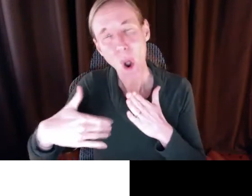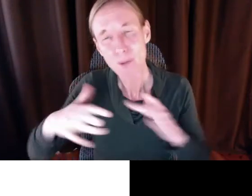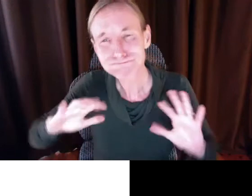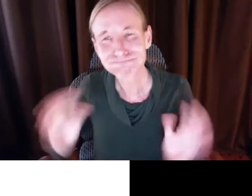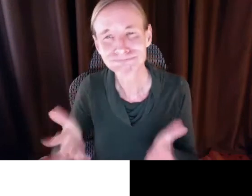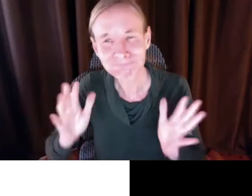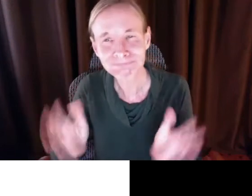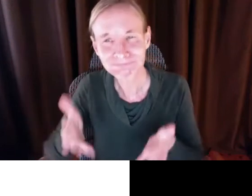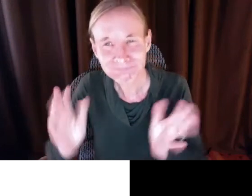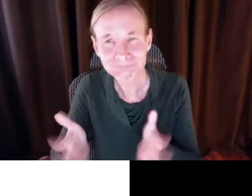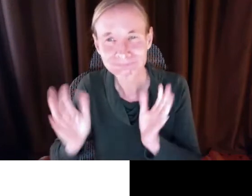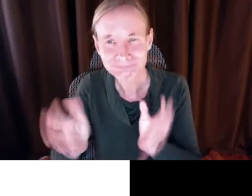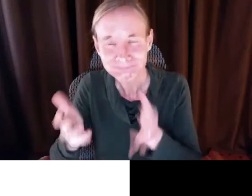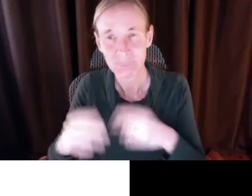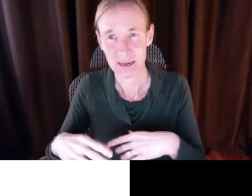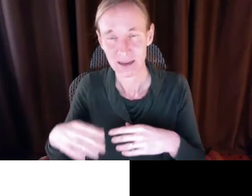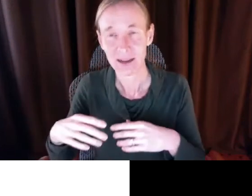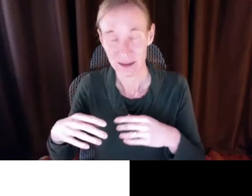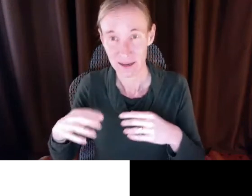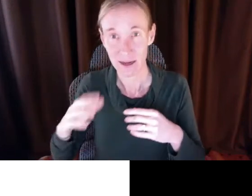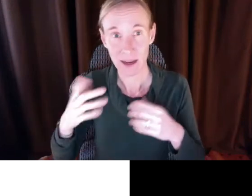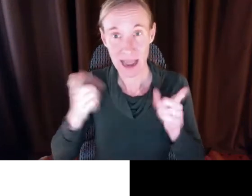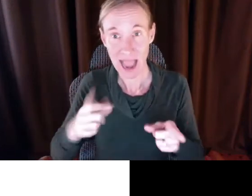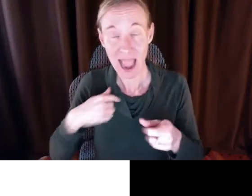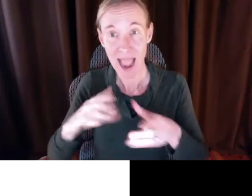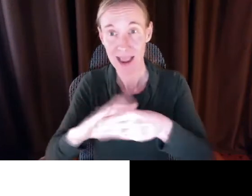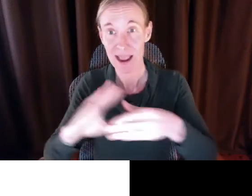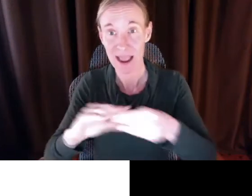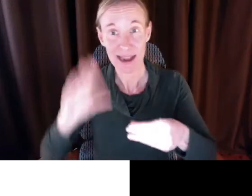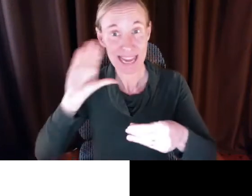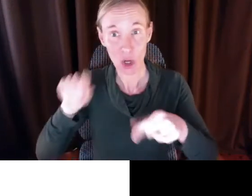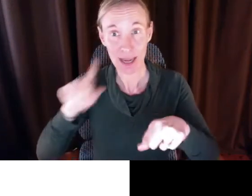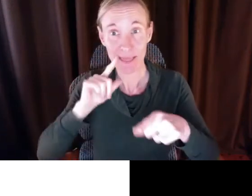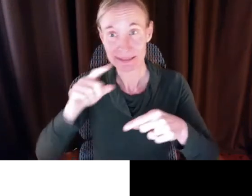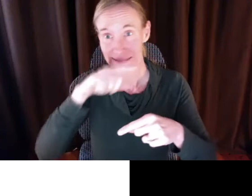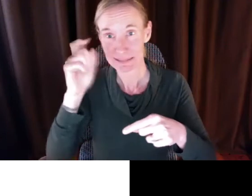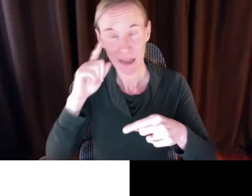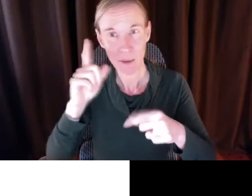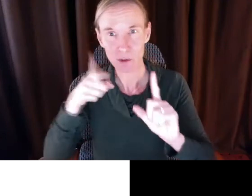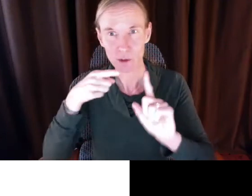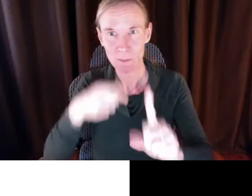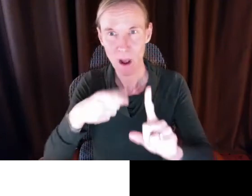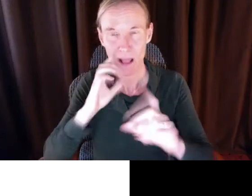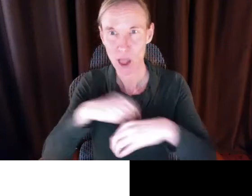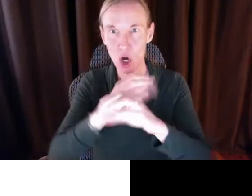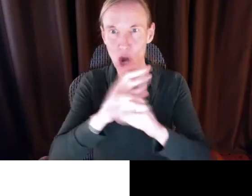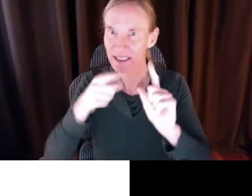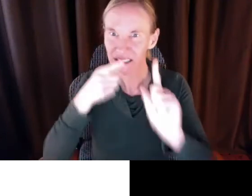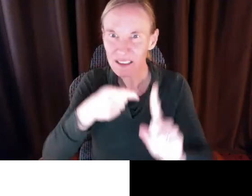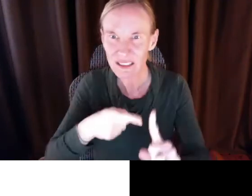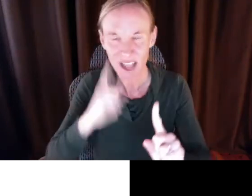I just wanted to thank Senator May for being such a champion for fair pay for home care. Whether it's the hearing she